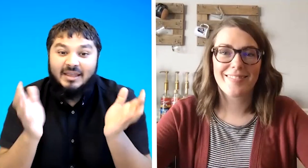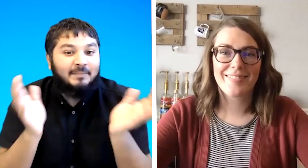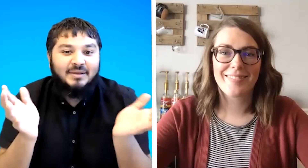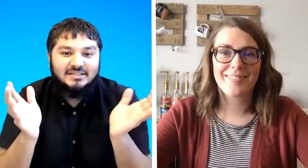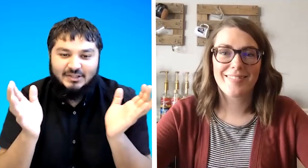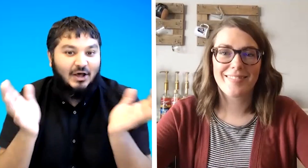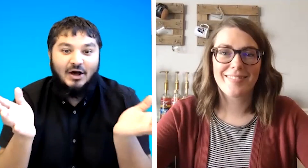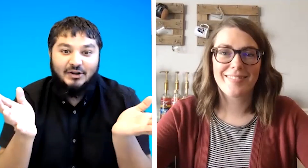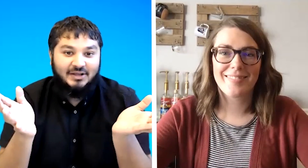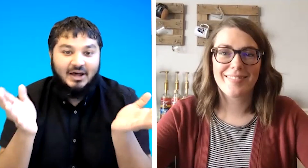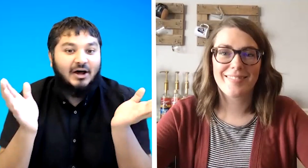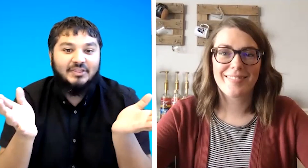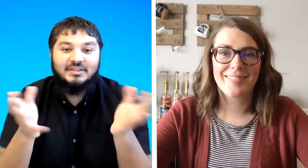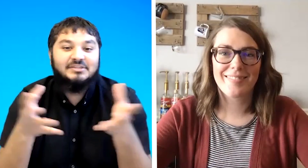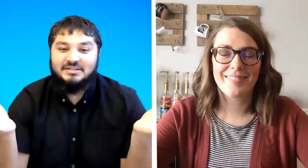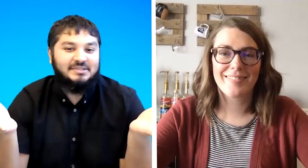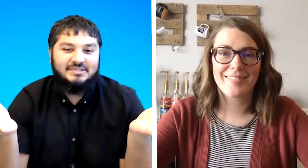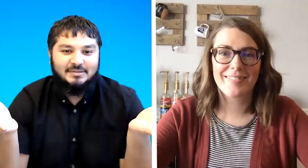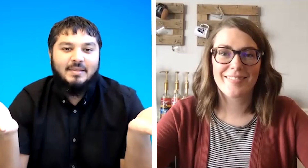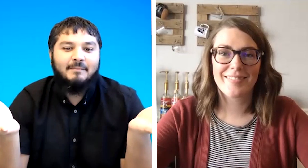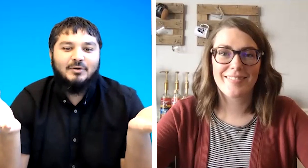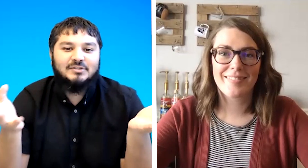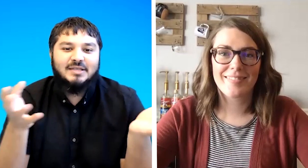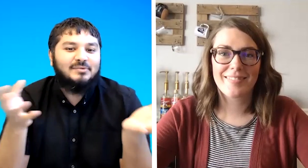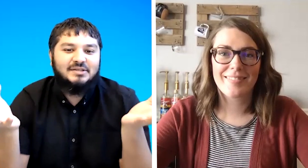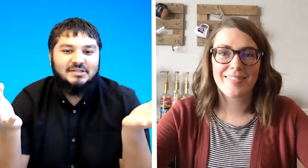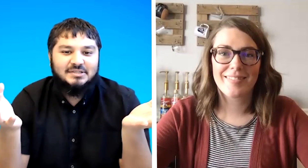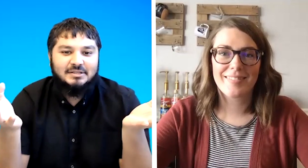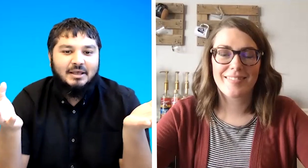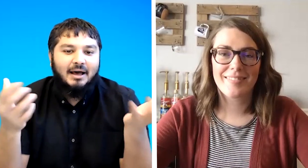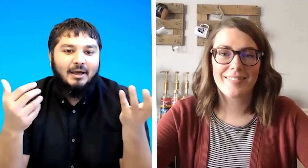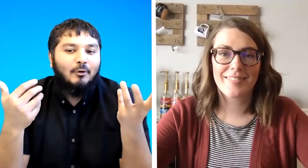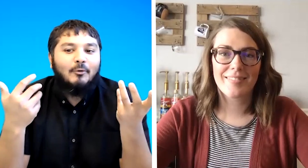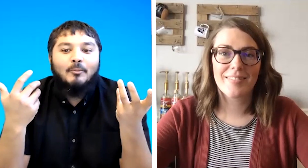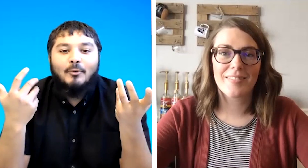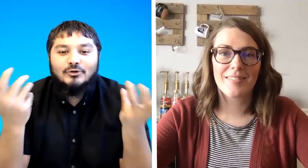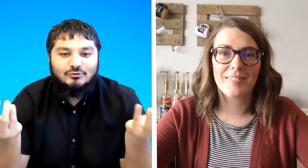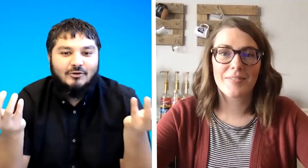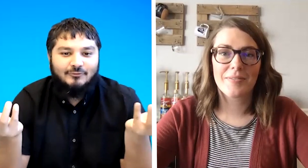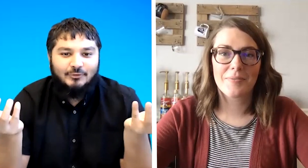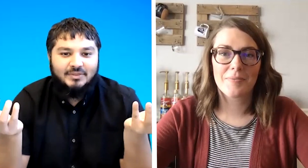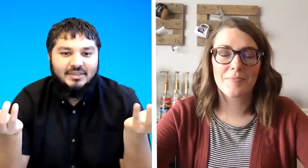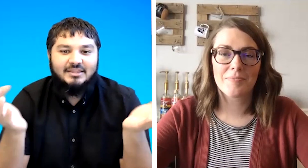invisible the harder harder than sentences because some sentences look more straightforward than the